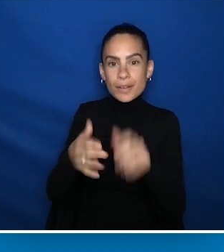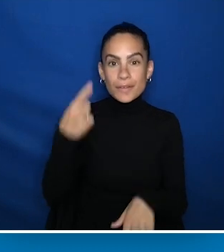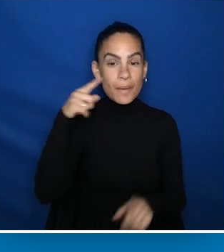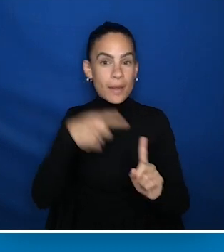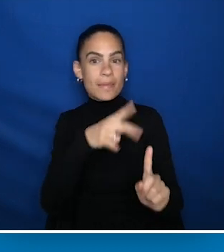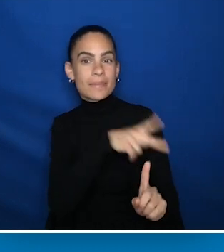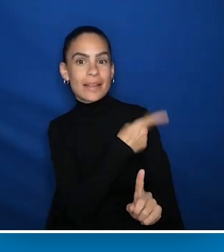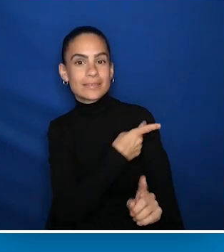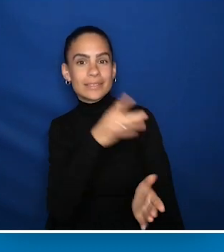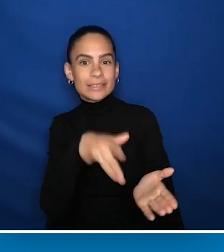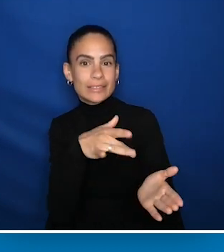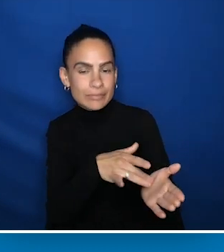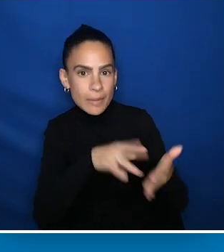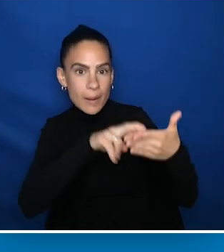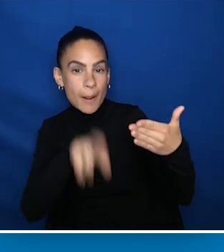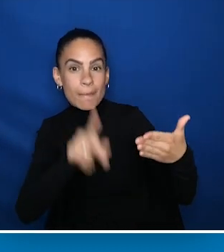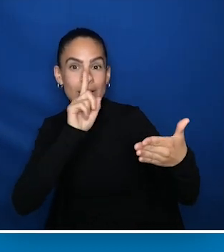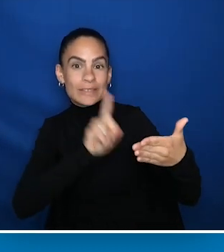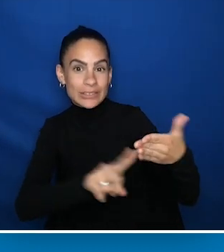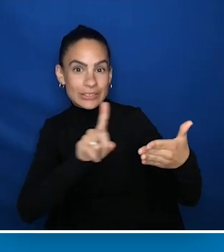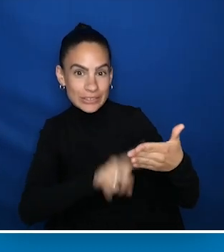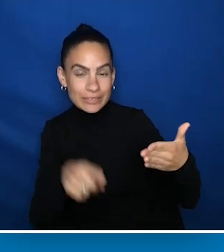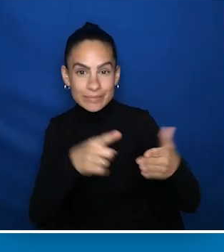for the Patient-Centered Outcome Research Institute.